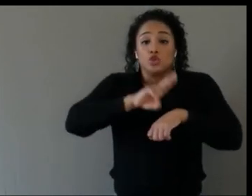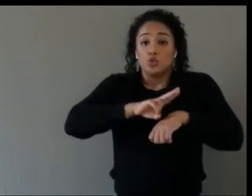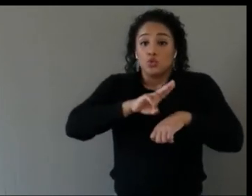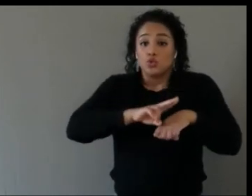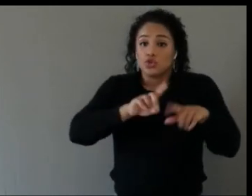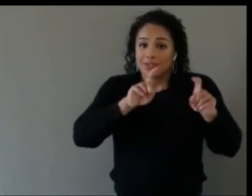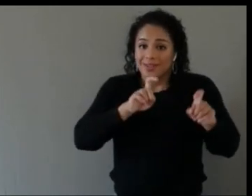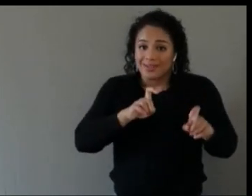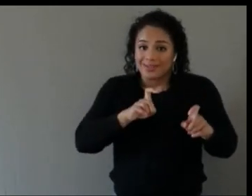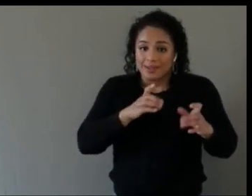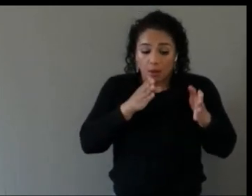during the pandemic.